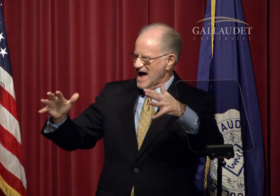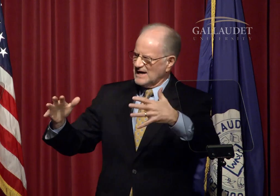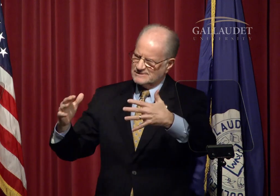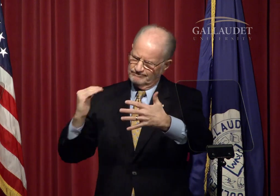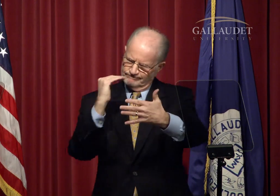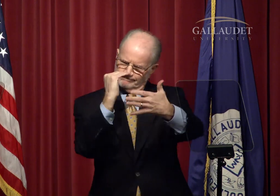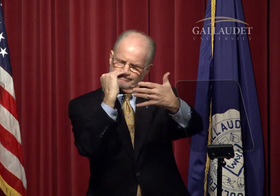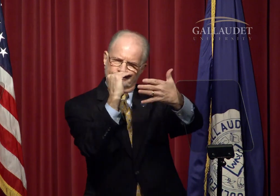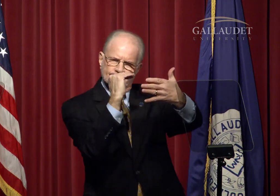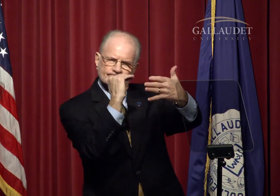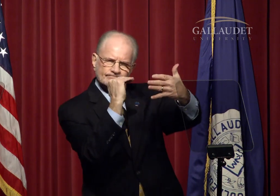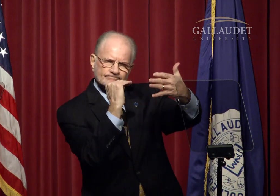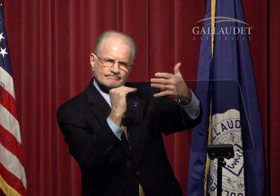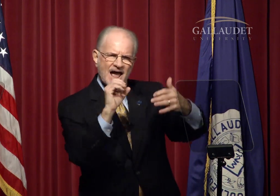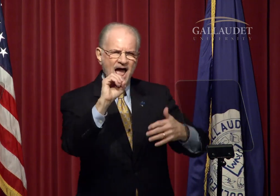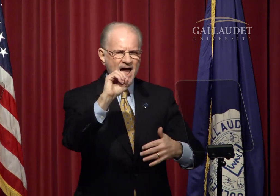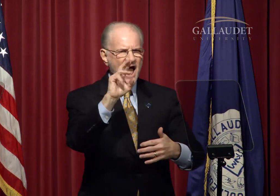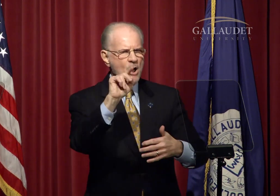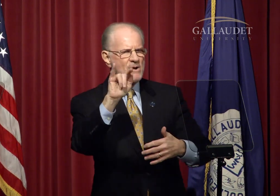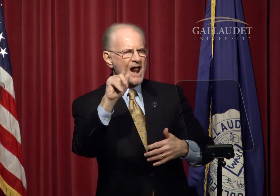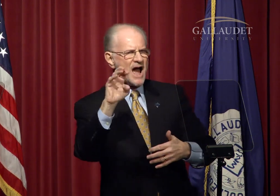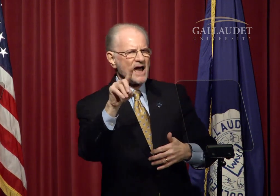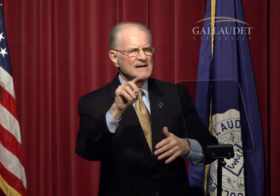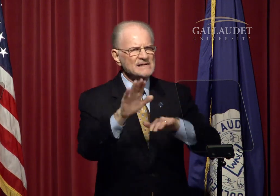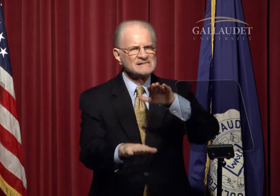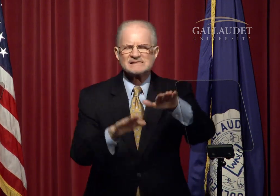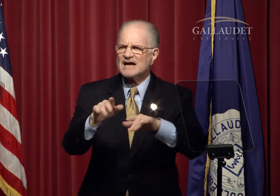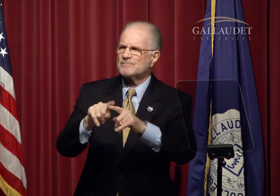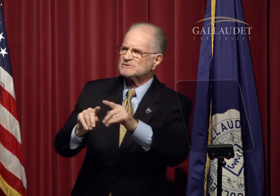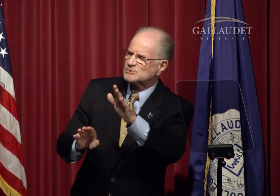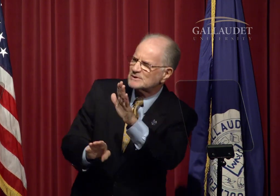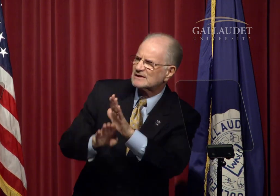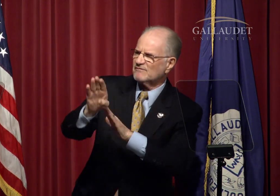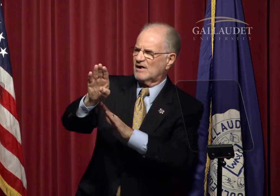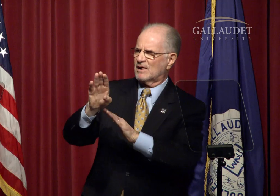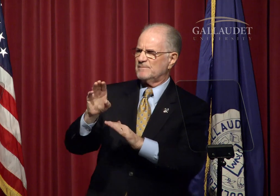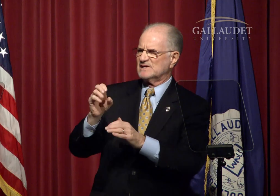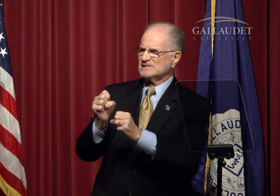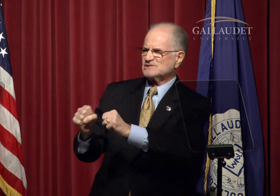Noel Levitz has outlined steps to develop